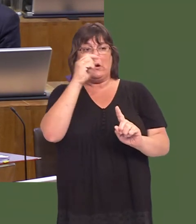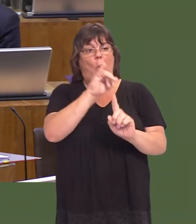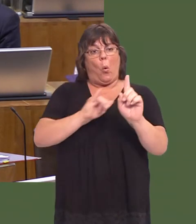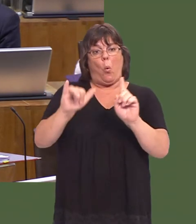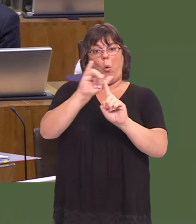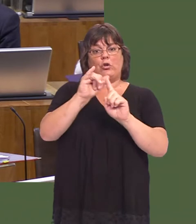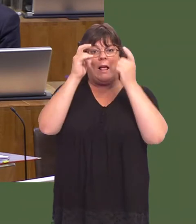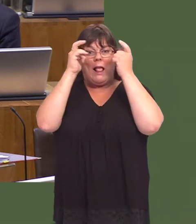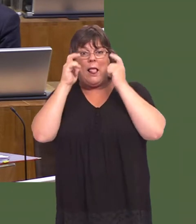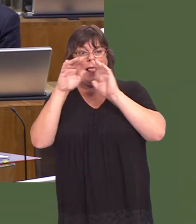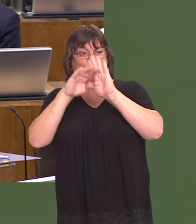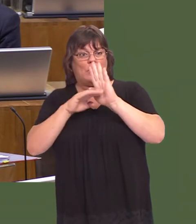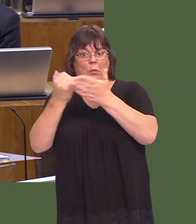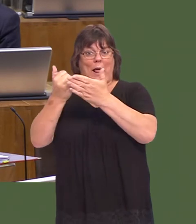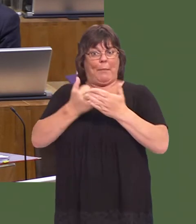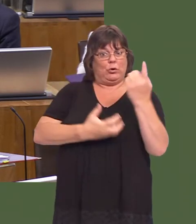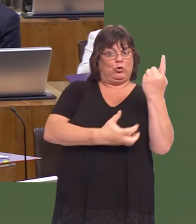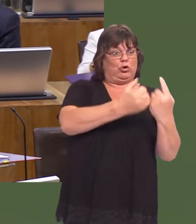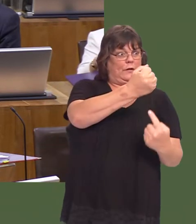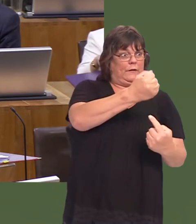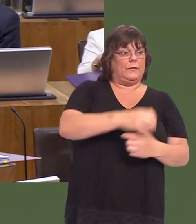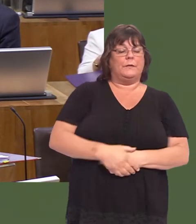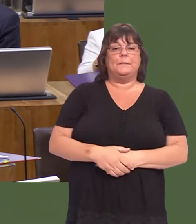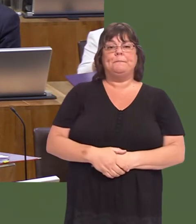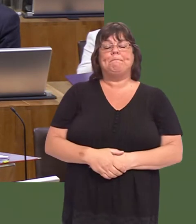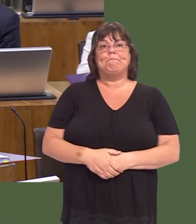will be required in order to achieve that.